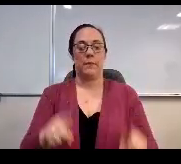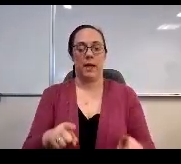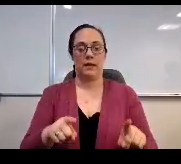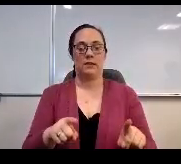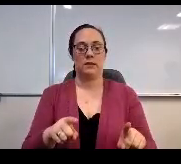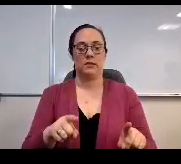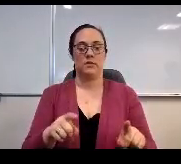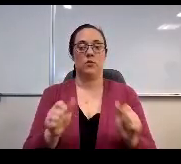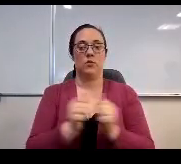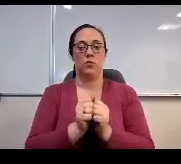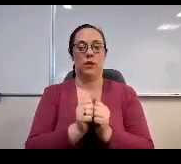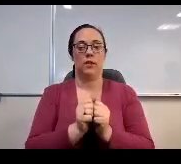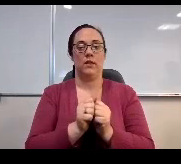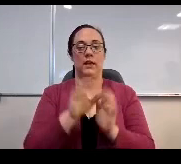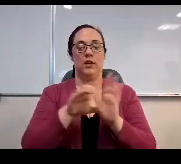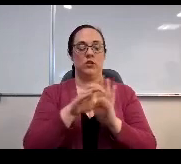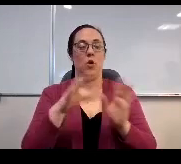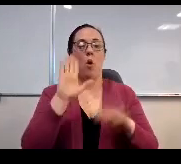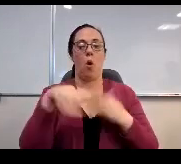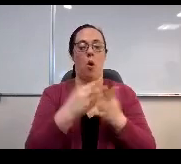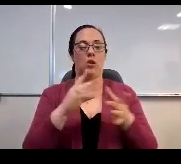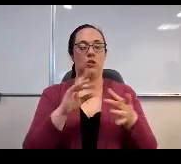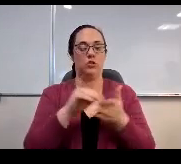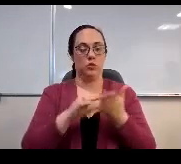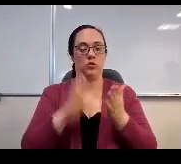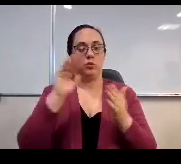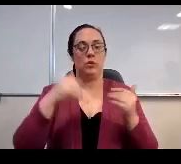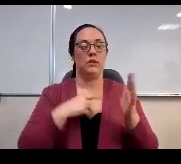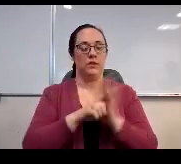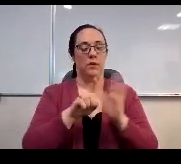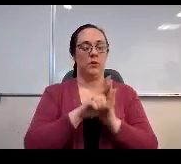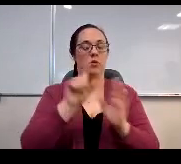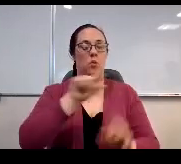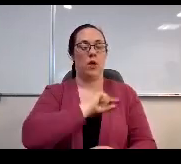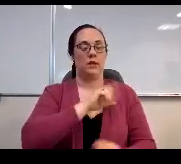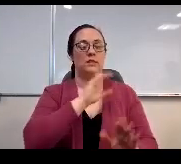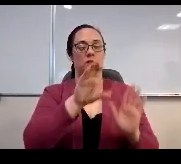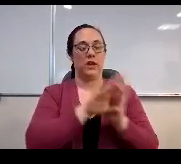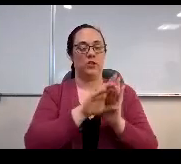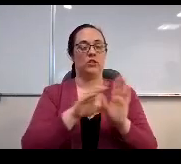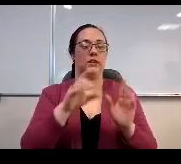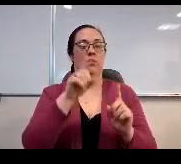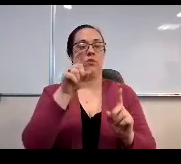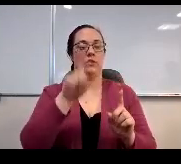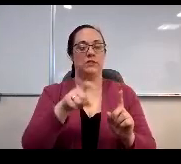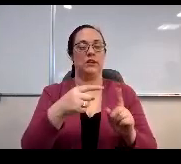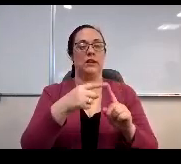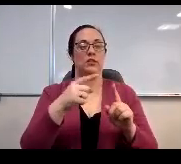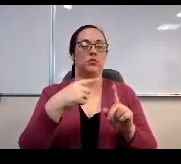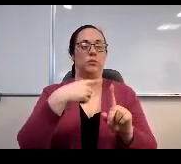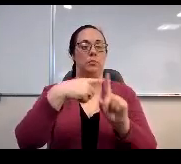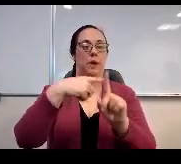which states all students will develop the qualities of character necessary to be exemplary citizens and positive contributors to society.